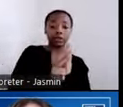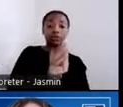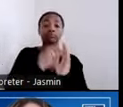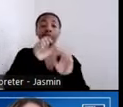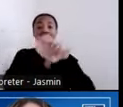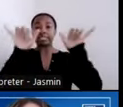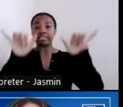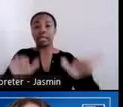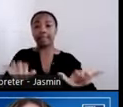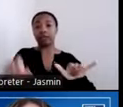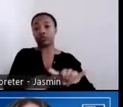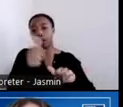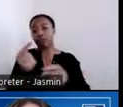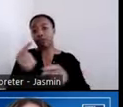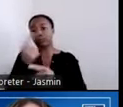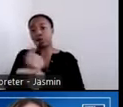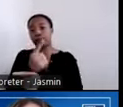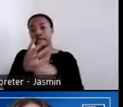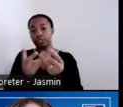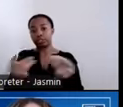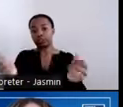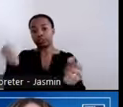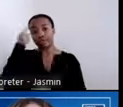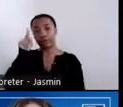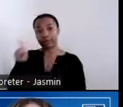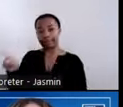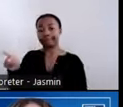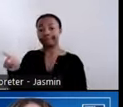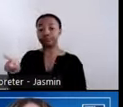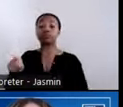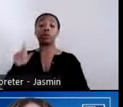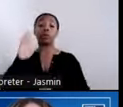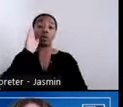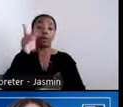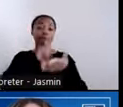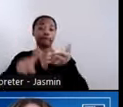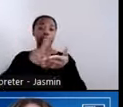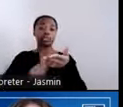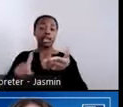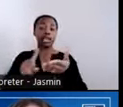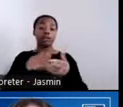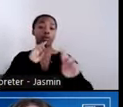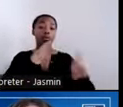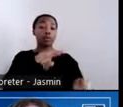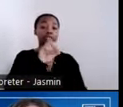They also investigate reports of abuse, including the inappropriate use of seclusion